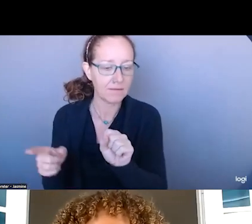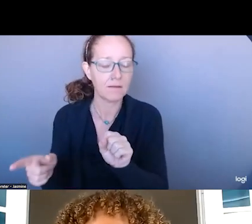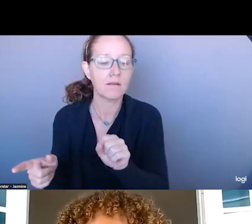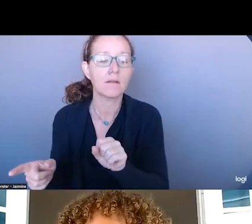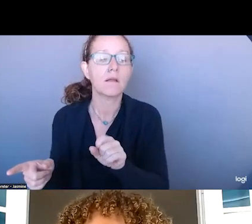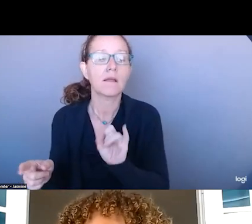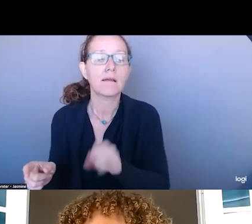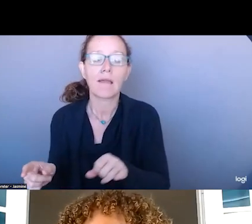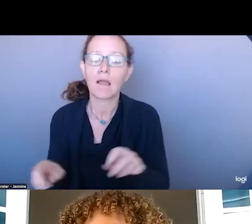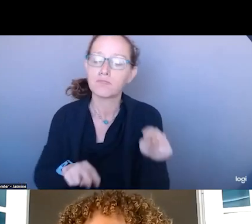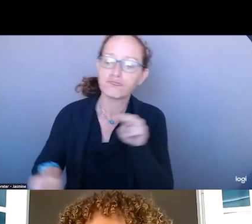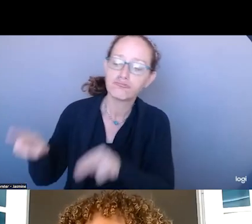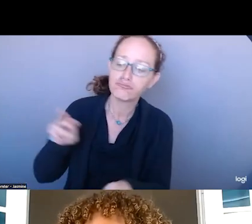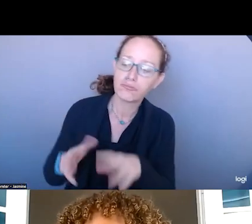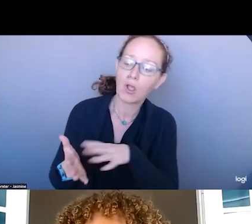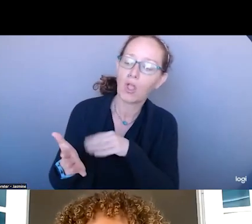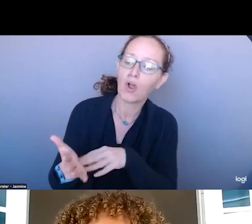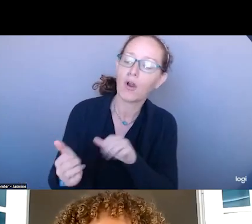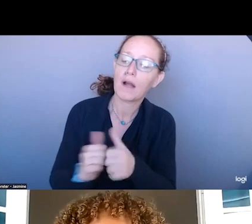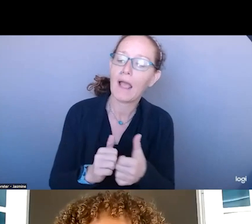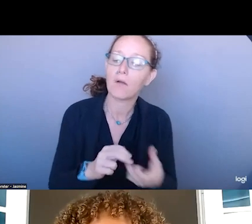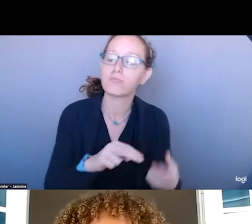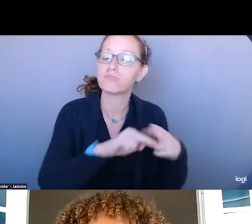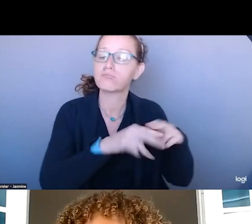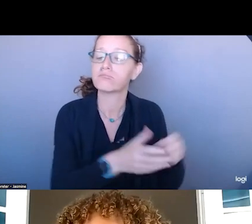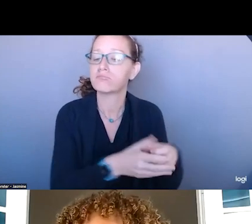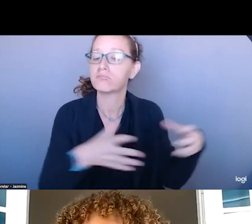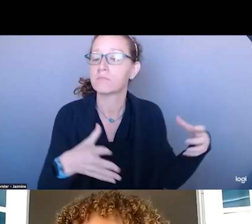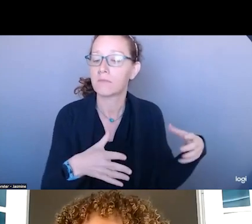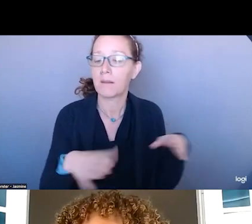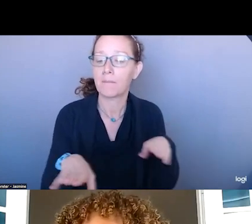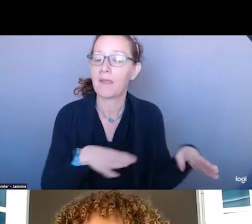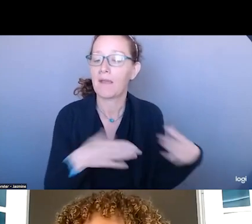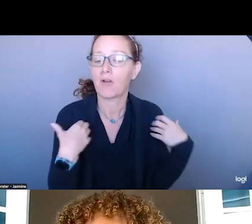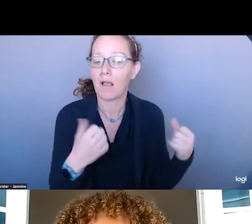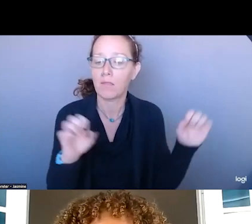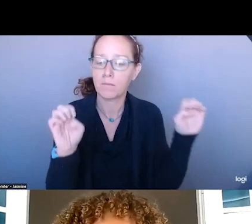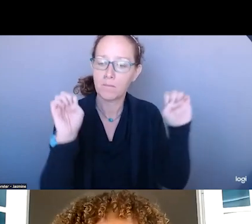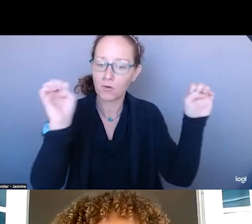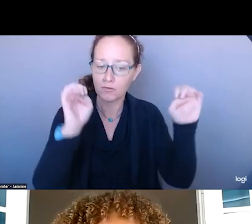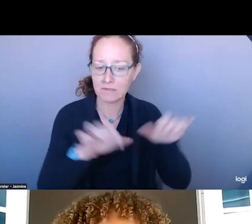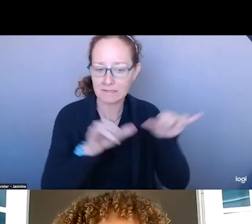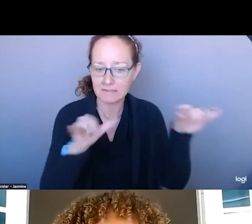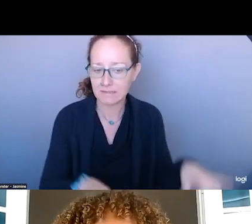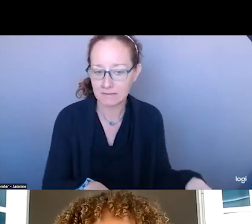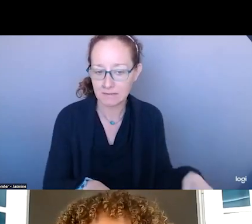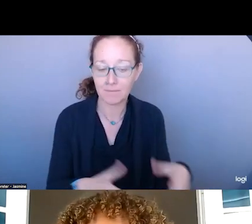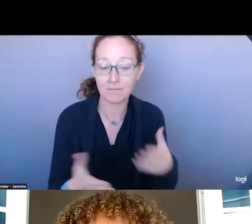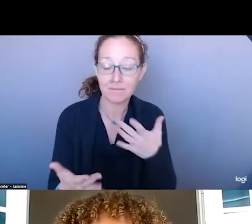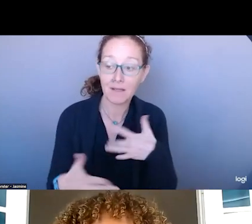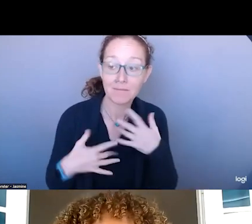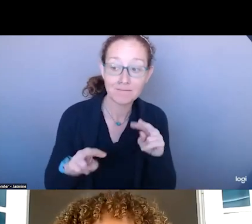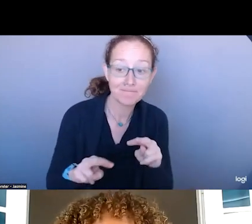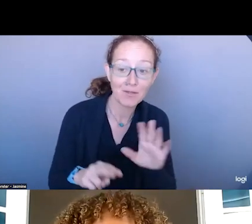VERY EXCITED TO HEAR THIS PRESENTATION. >>: THANK YOU. AND THANKS